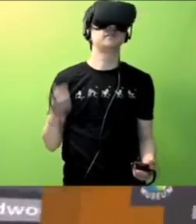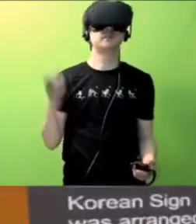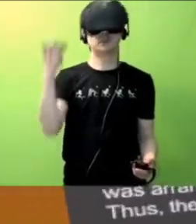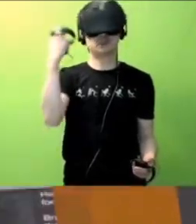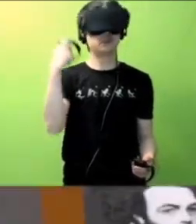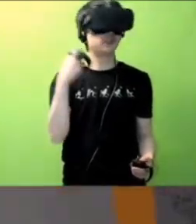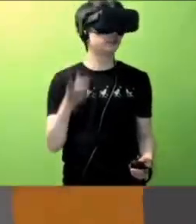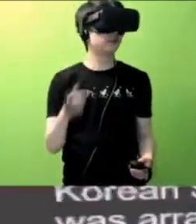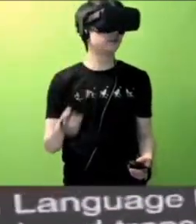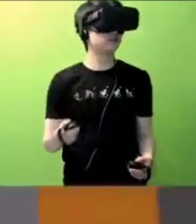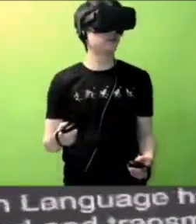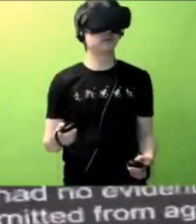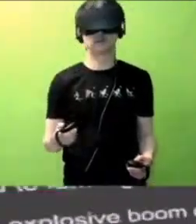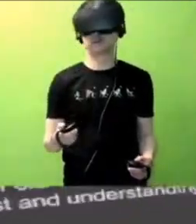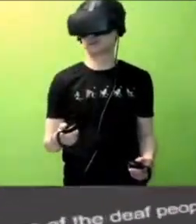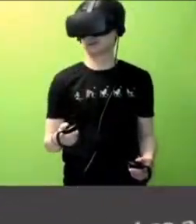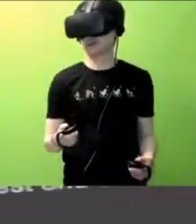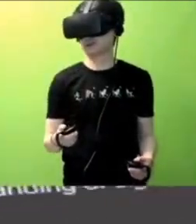Korean Sign Language